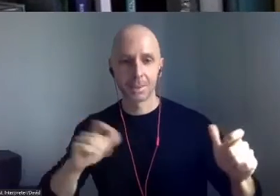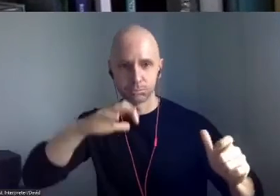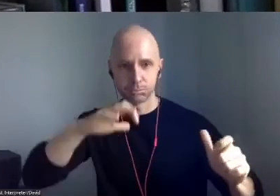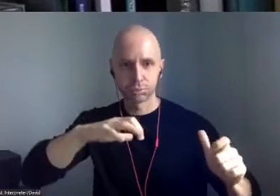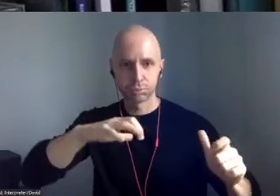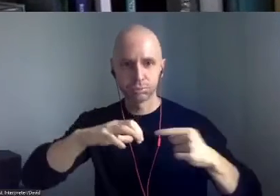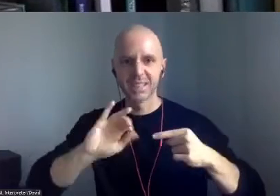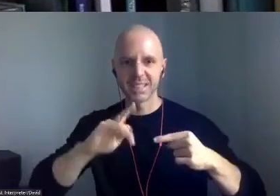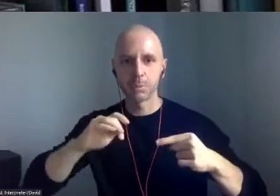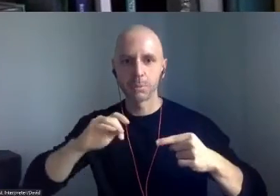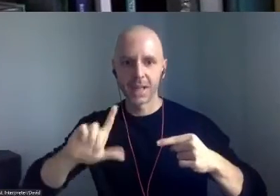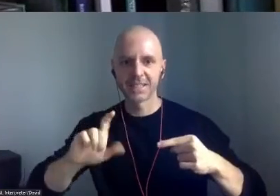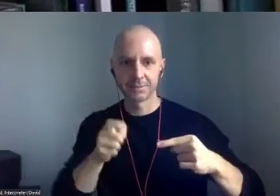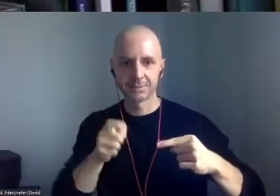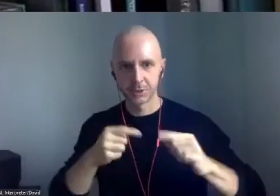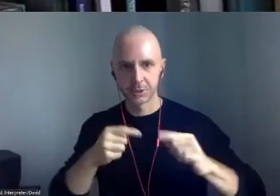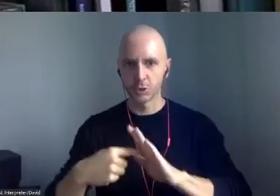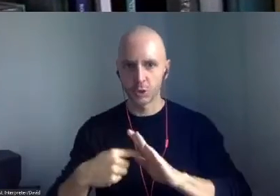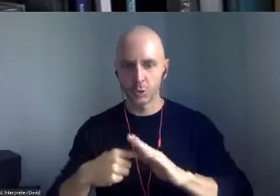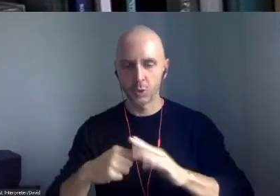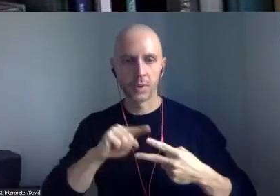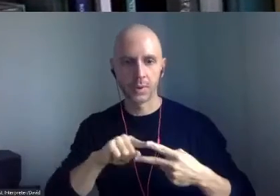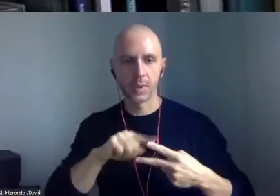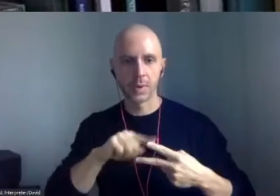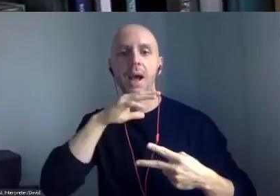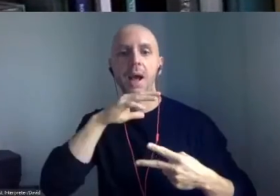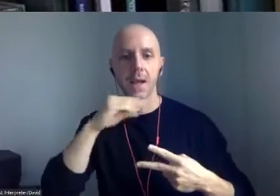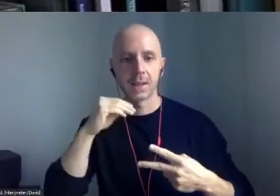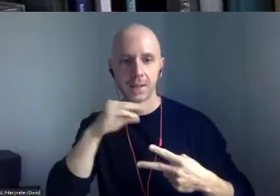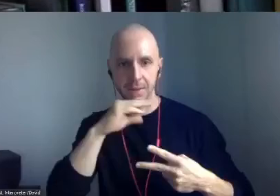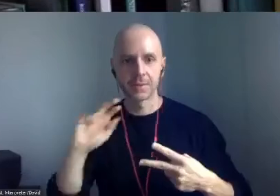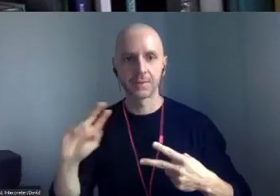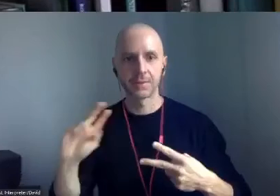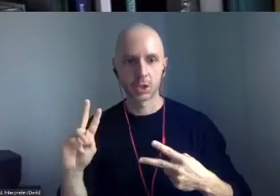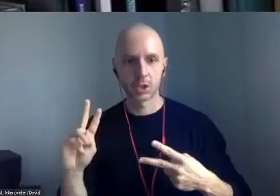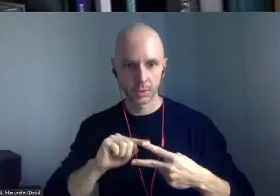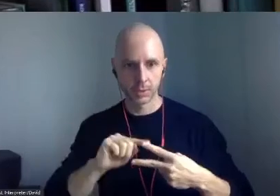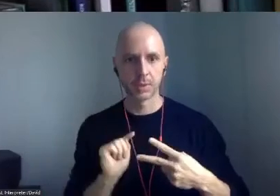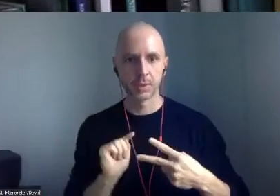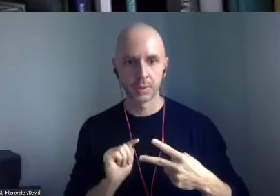Award-winning experimental dramatic film Ste. Anne, which will be playing in Montreal and Winnipeg.